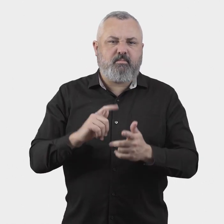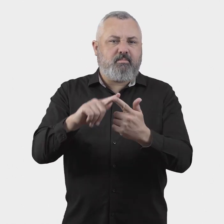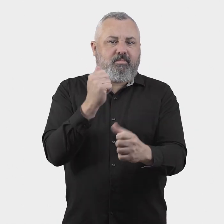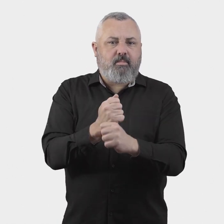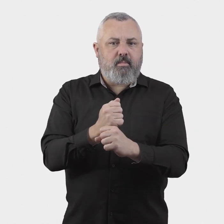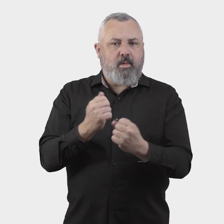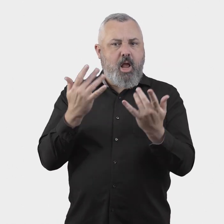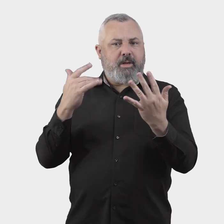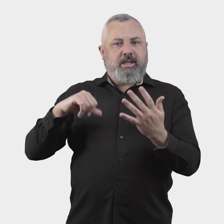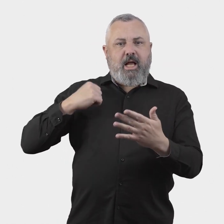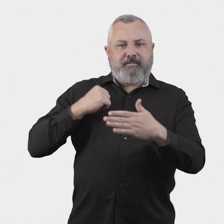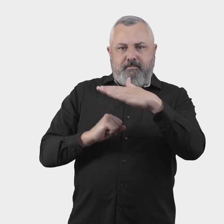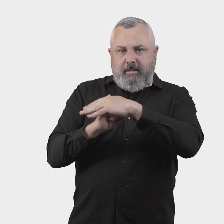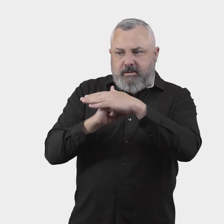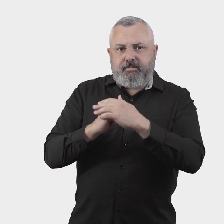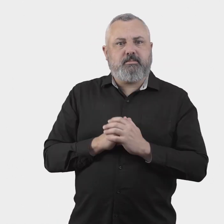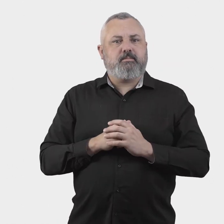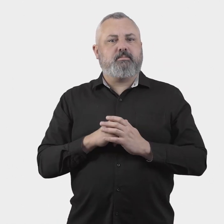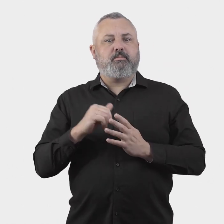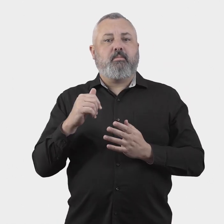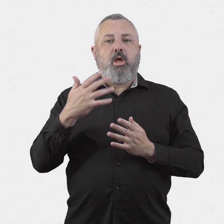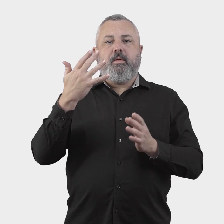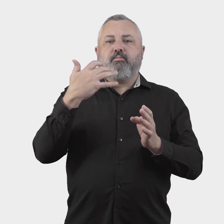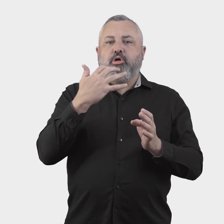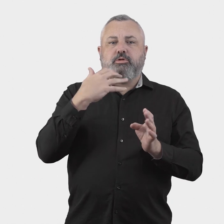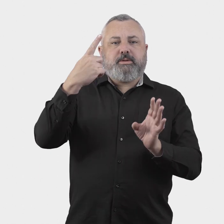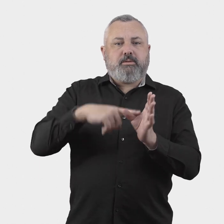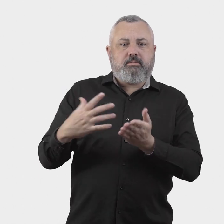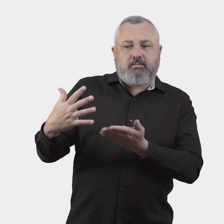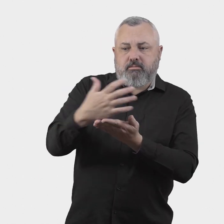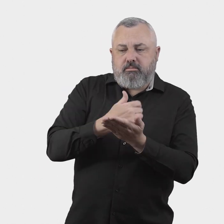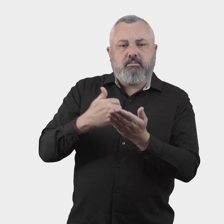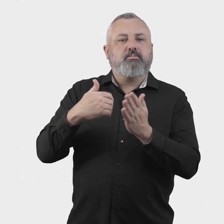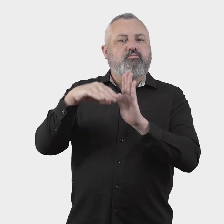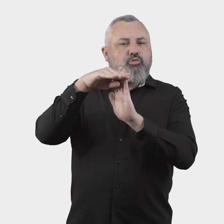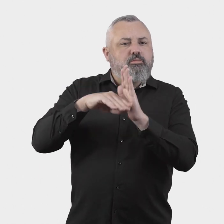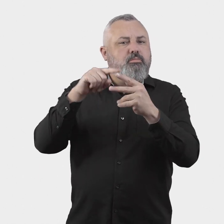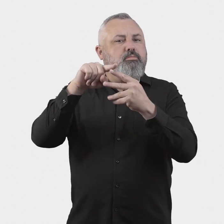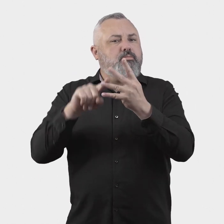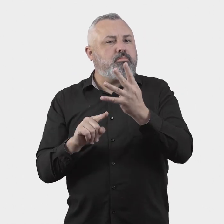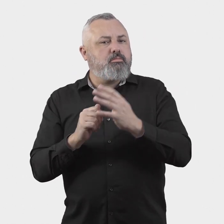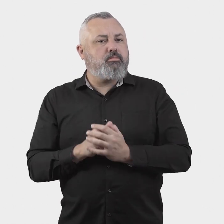A definition could be based on the number of employees, annual turnover, or some other metric.